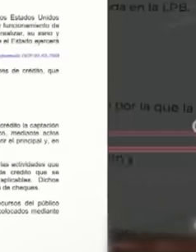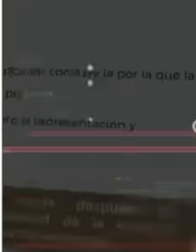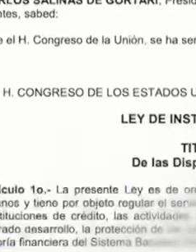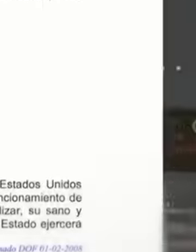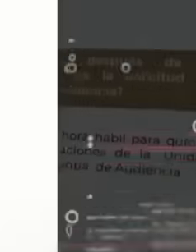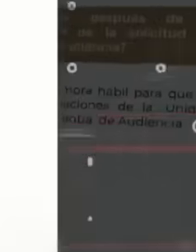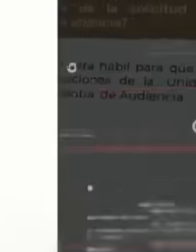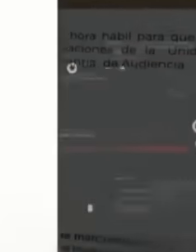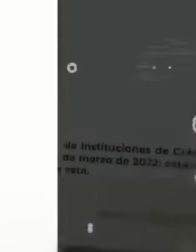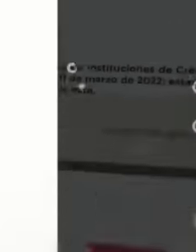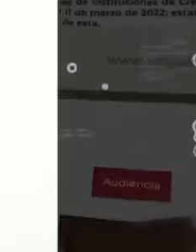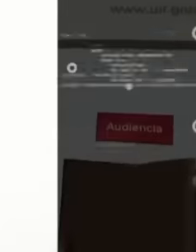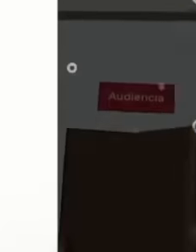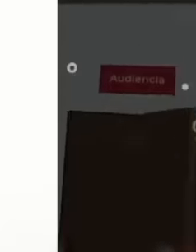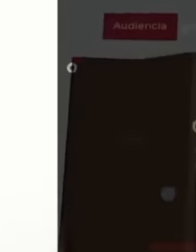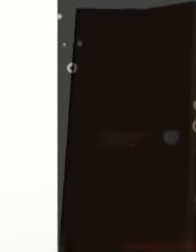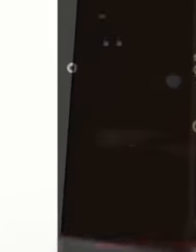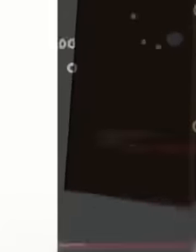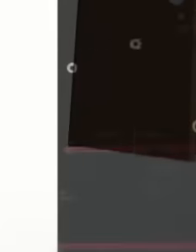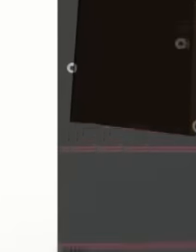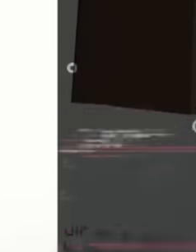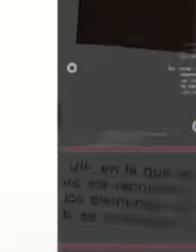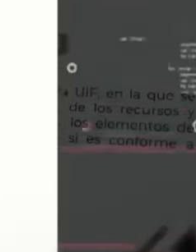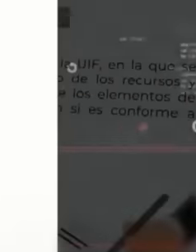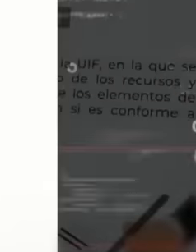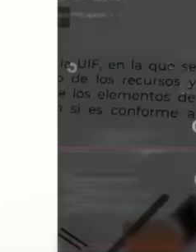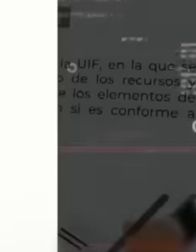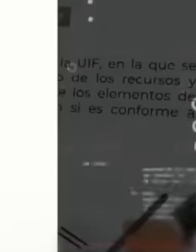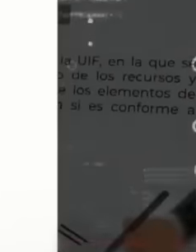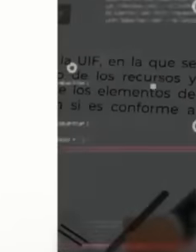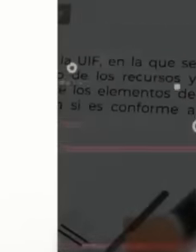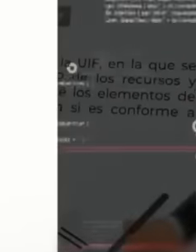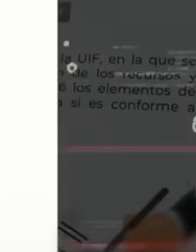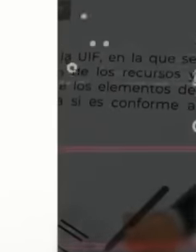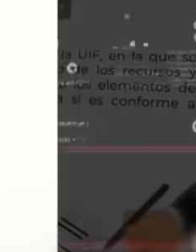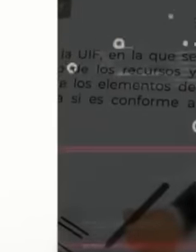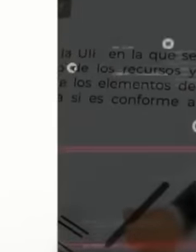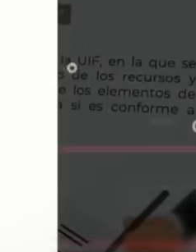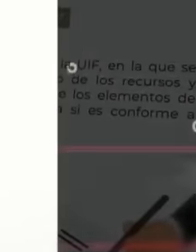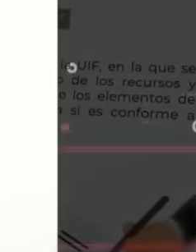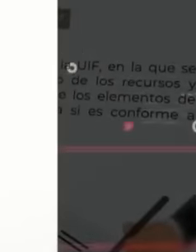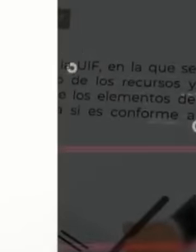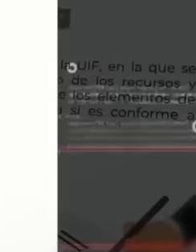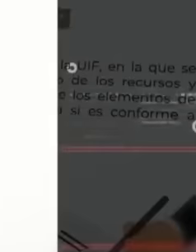a judicial investigation against Latinus, their partners or members. Furthermore, in his conference on